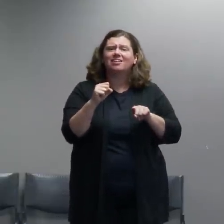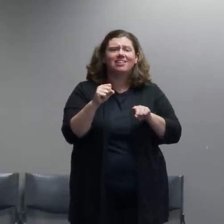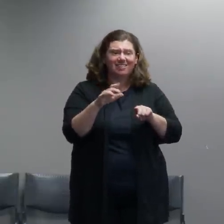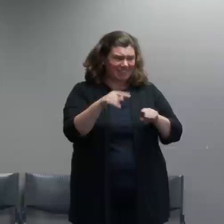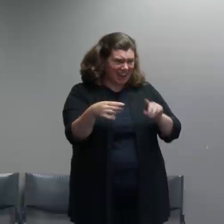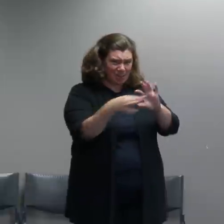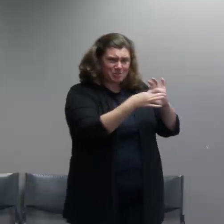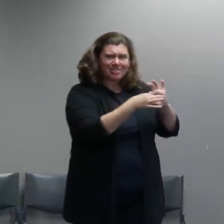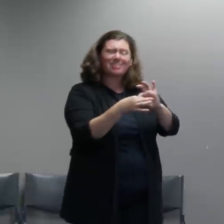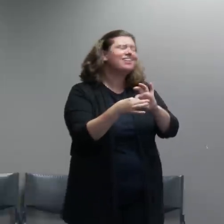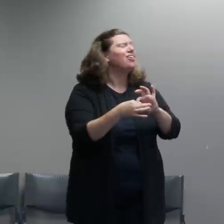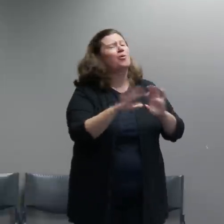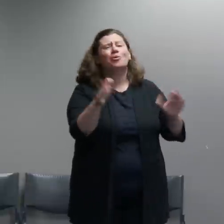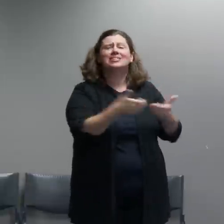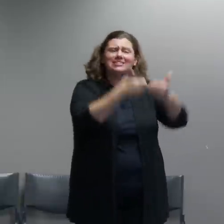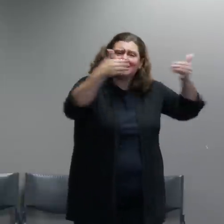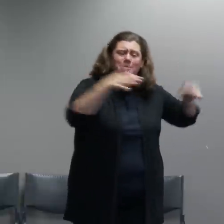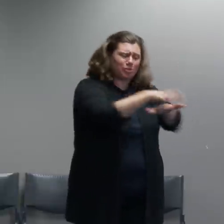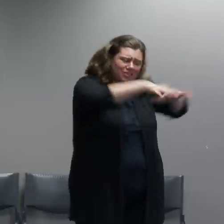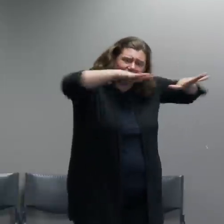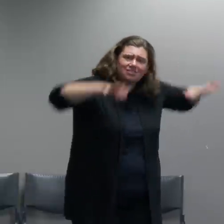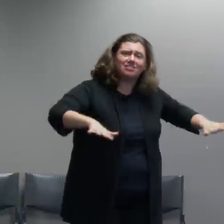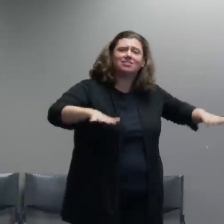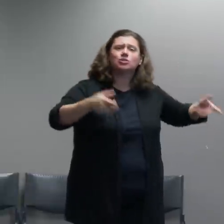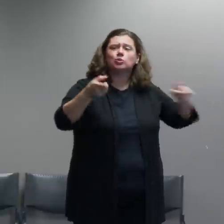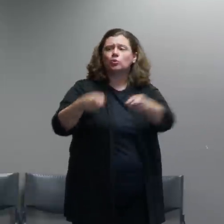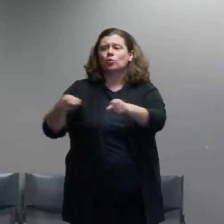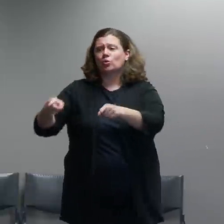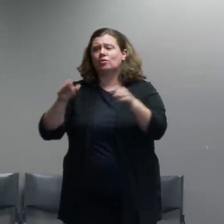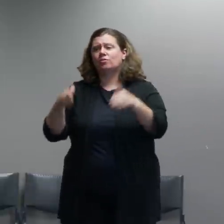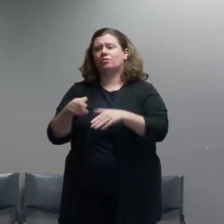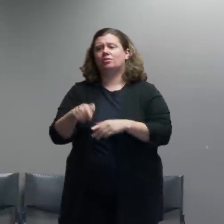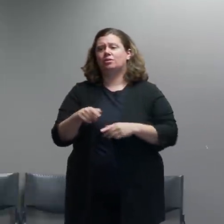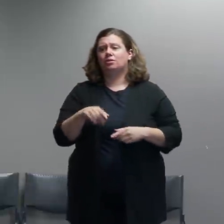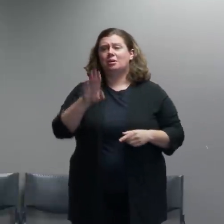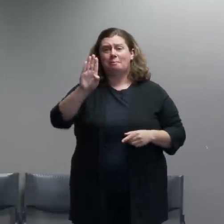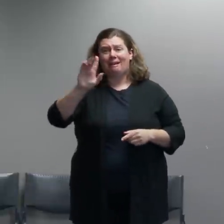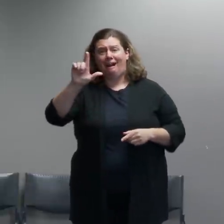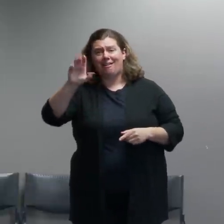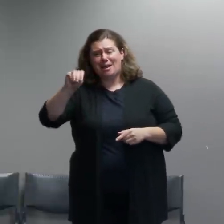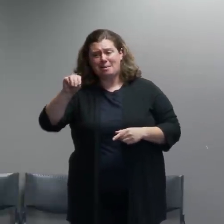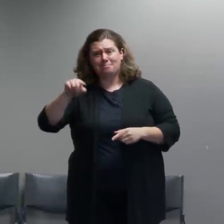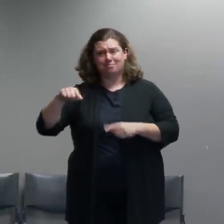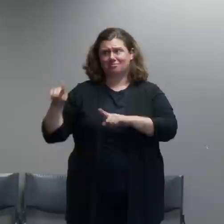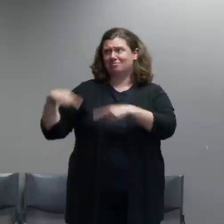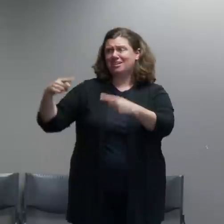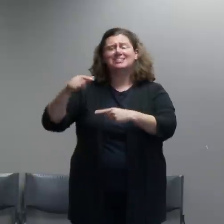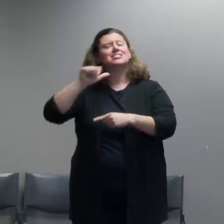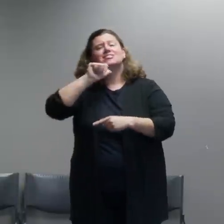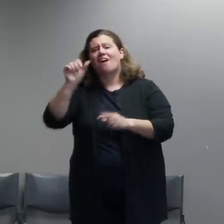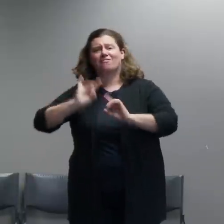The black lives matter movement is not violent. This story that we're going to talk about today is about a small group of